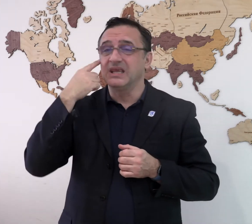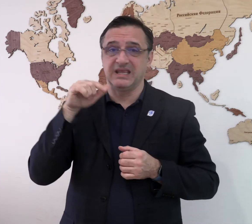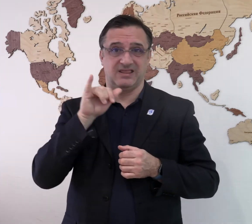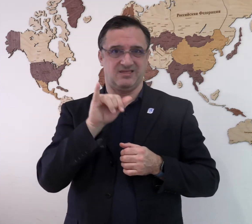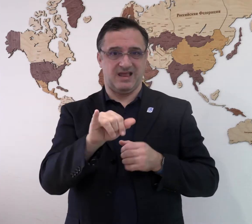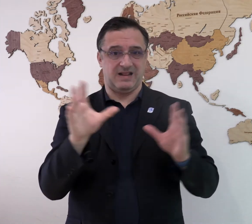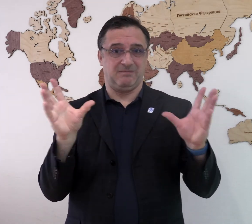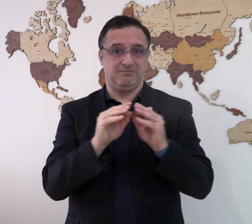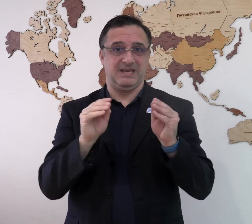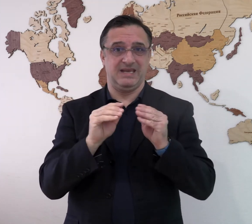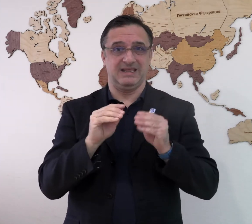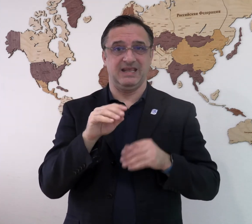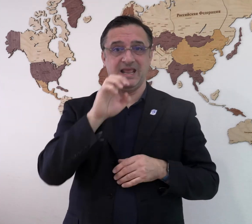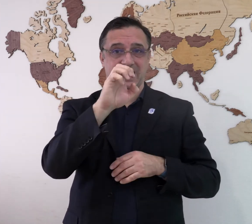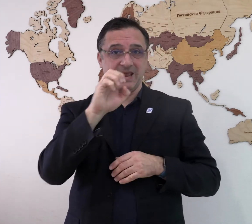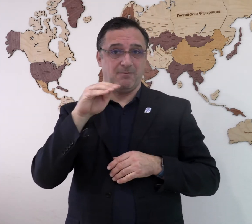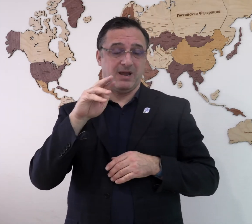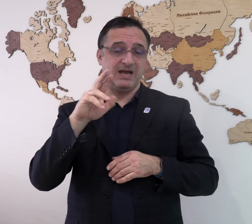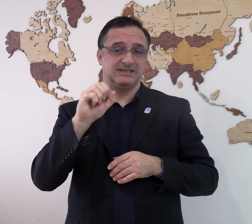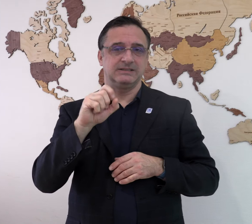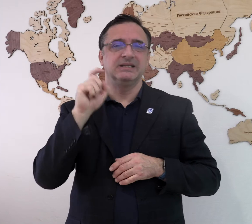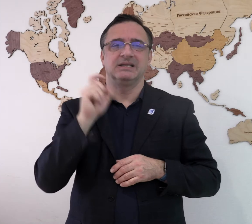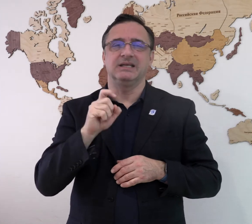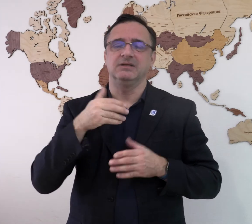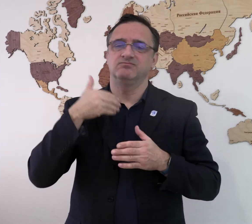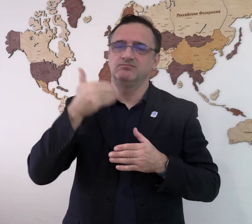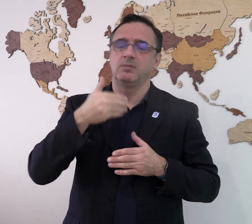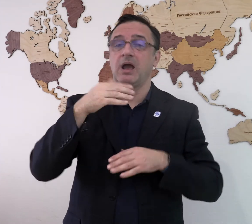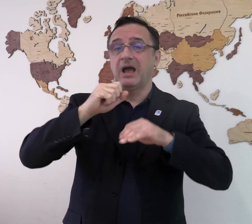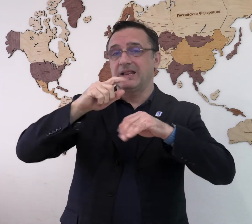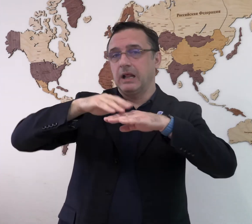I believe that such meetings of the WFD EEMARS should be held